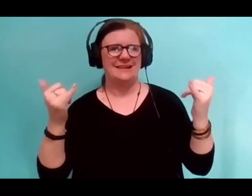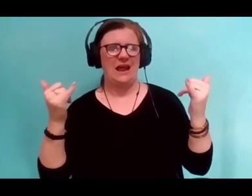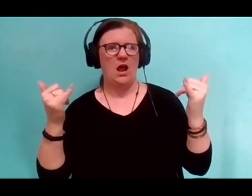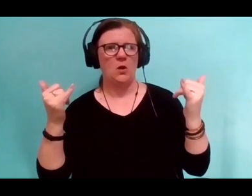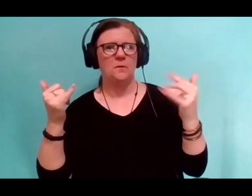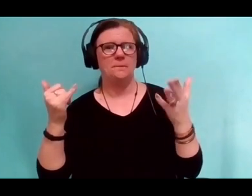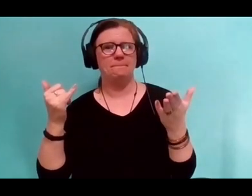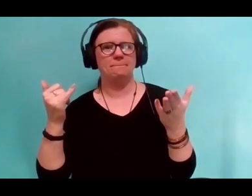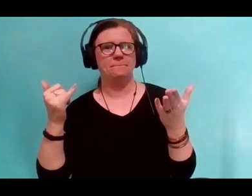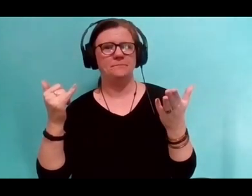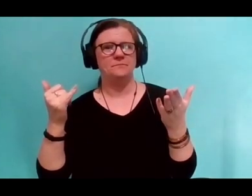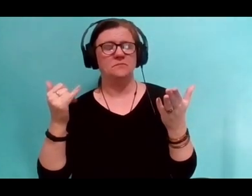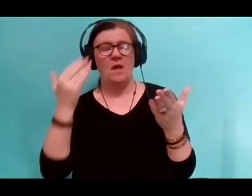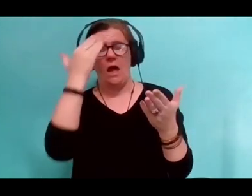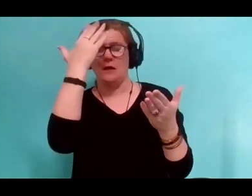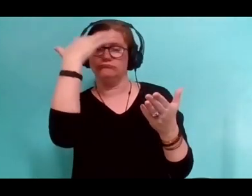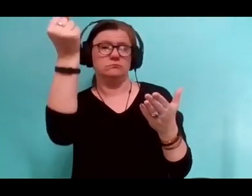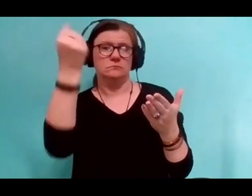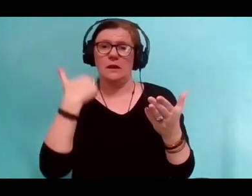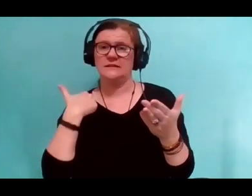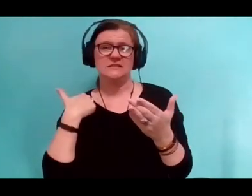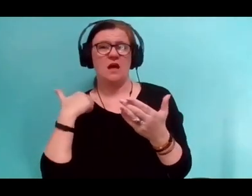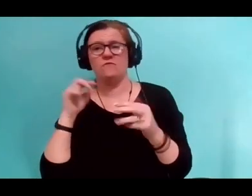I know it really well because I looked at it for about 15